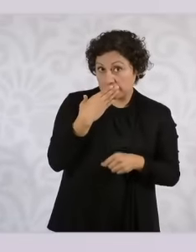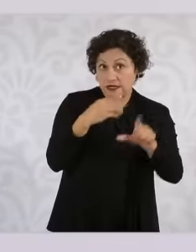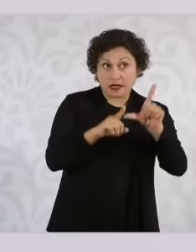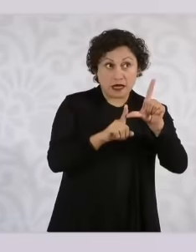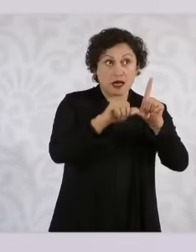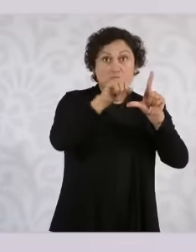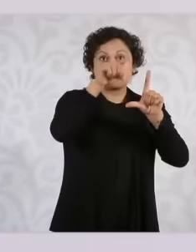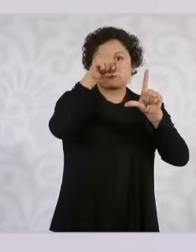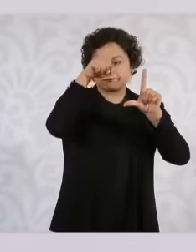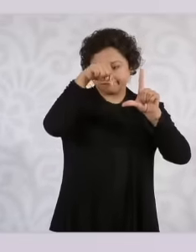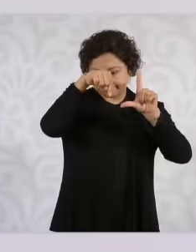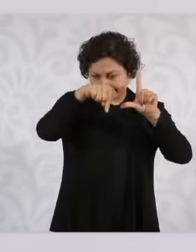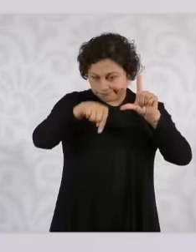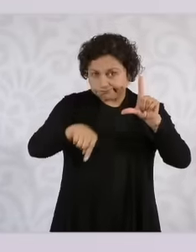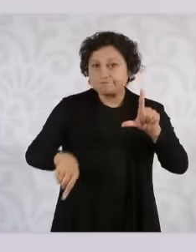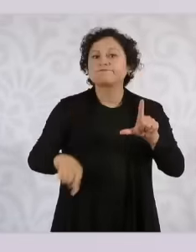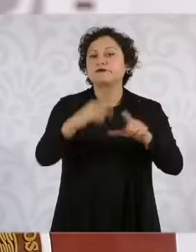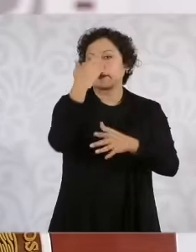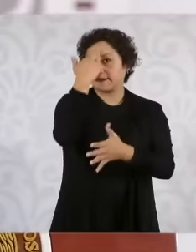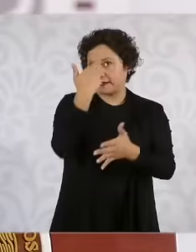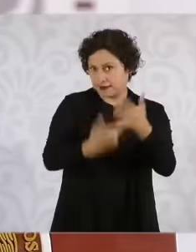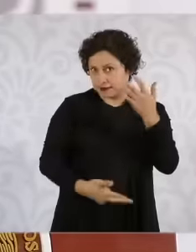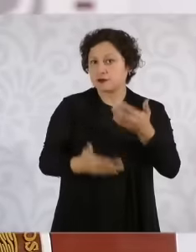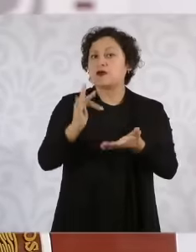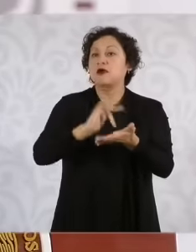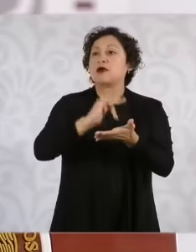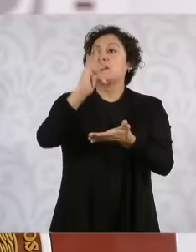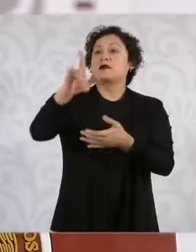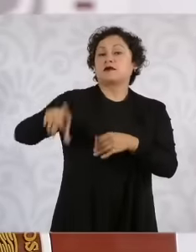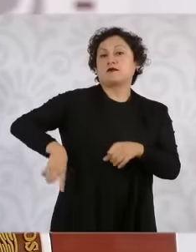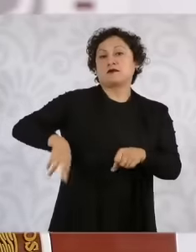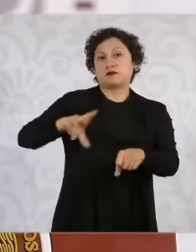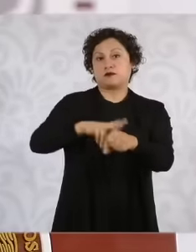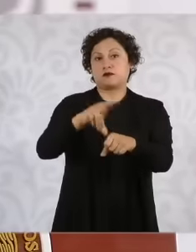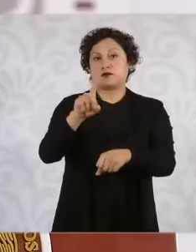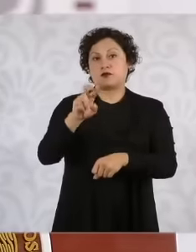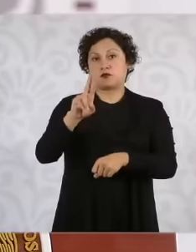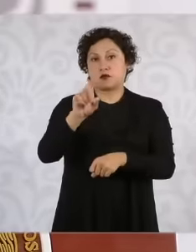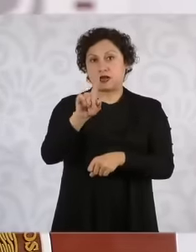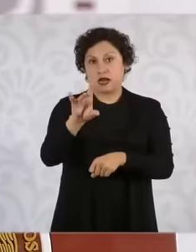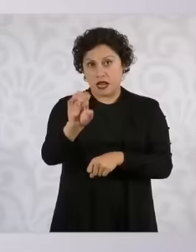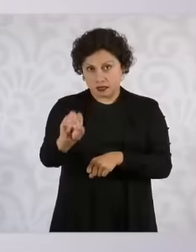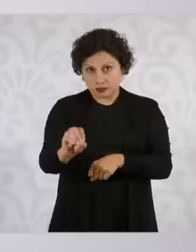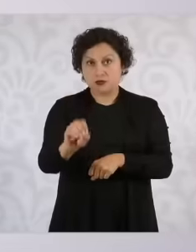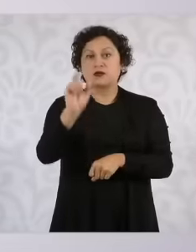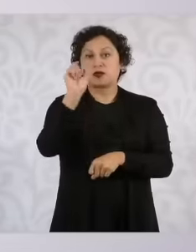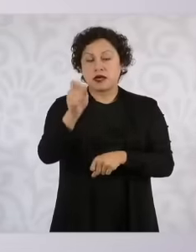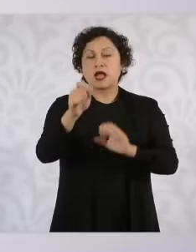the moment Alfonso Durazo arrives in the government of Sonora, there begins to be a decrease in